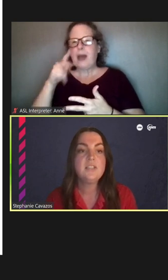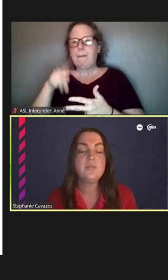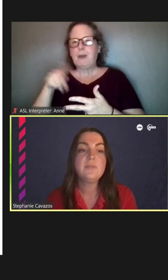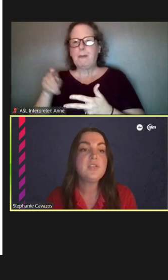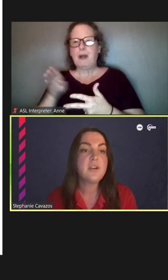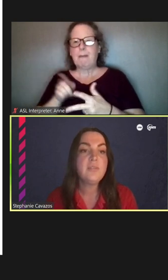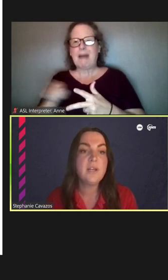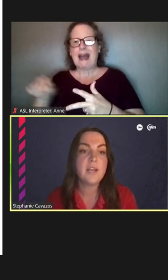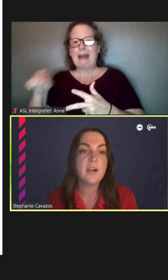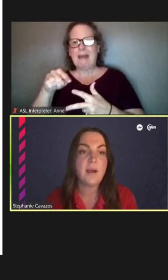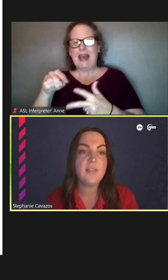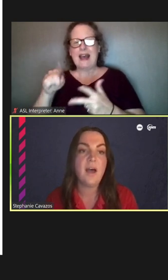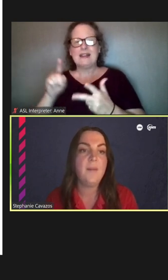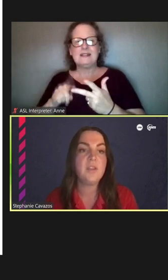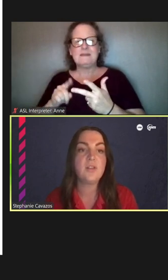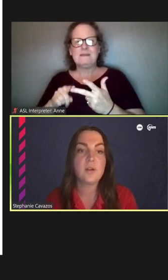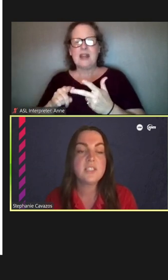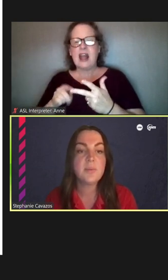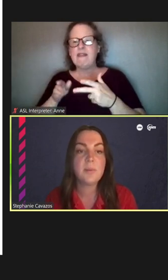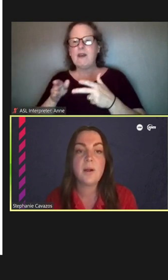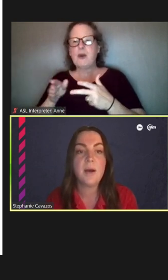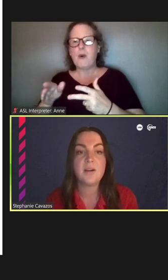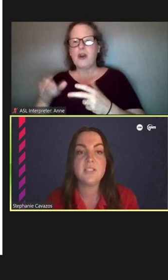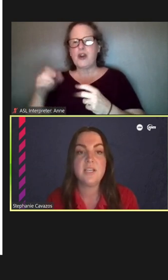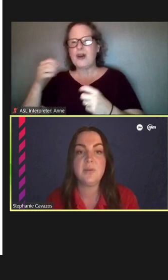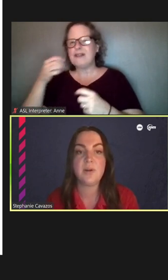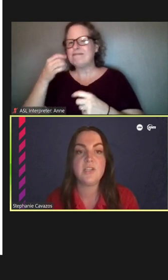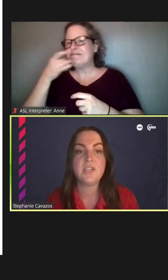So, as I'm sure you're familiar with, the Lawrence to Bryn Mawr Modernization Project